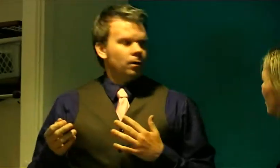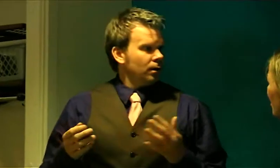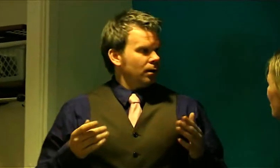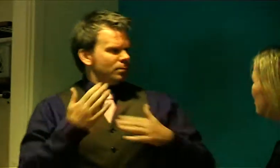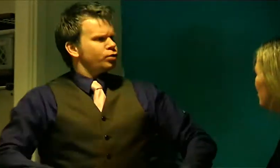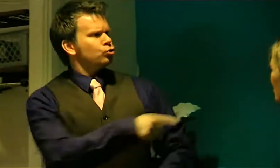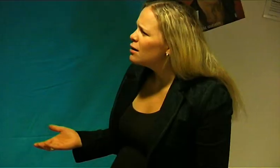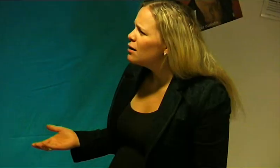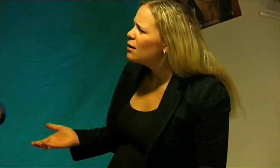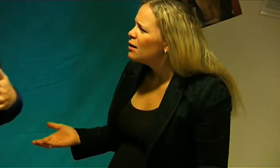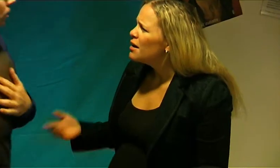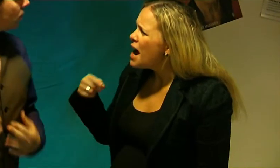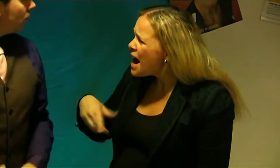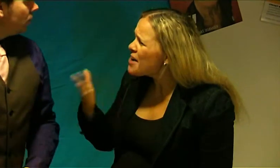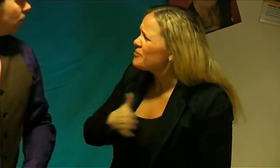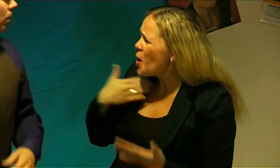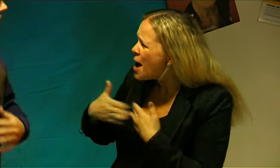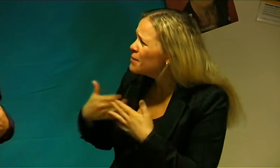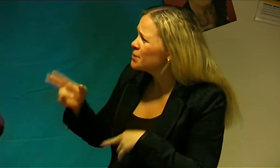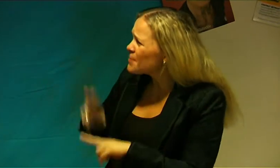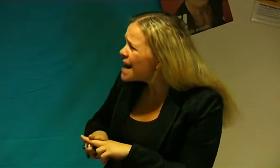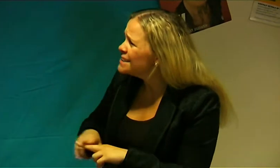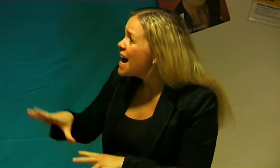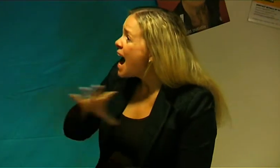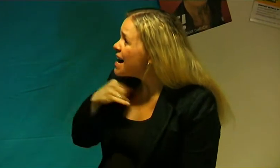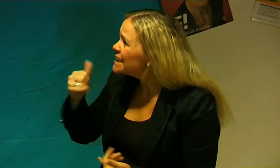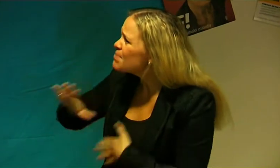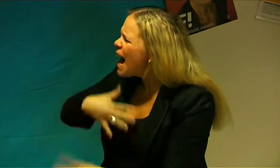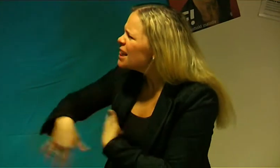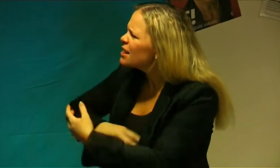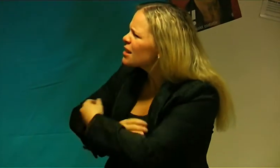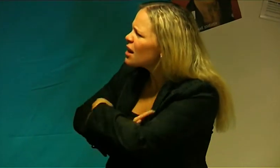None of your business! This is our working place. Everyone are involved here!